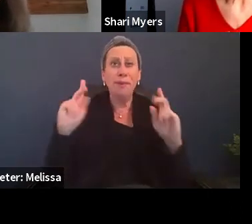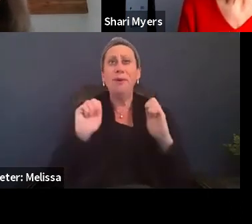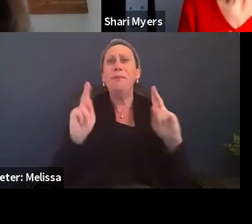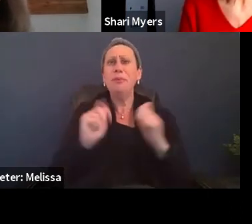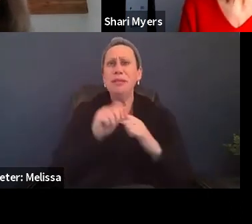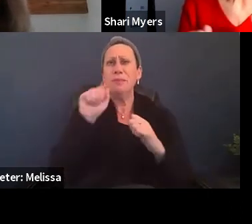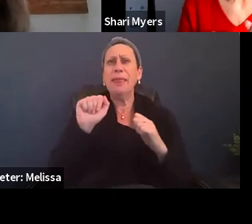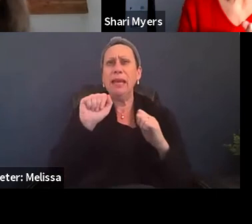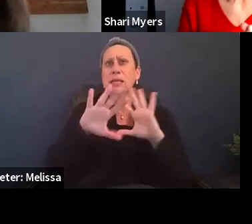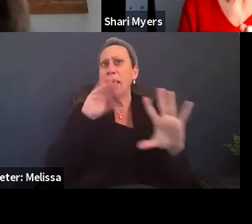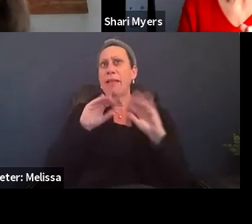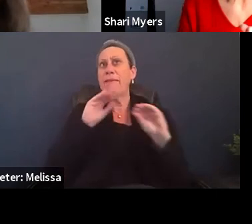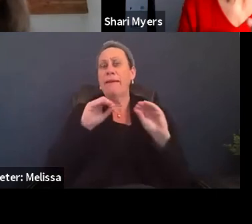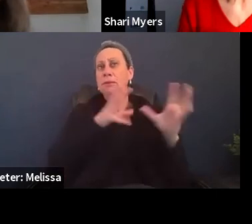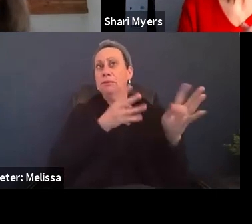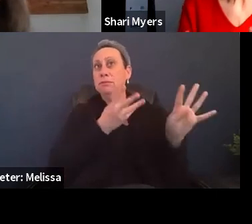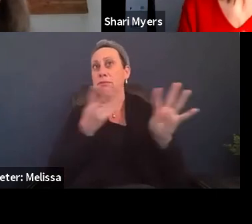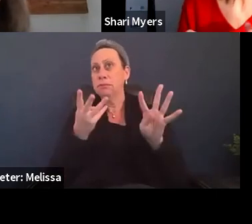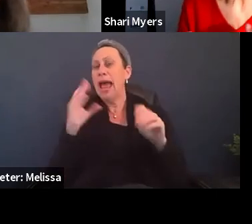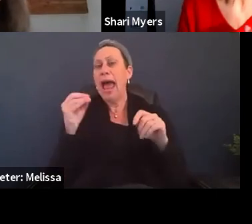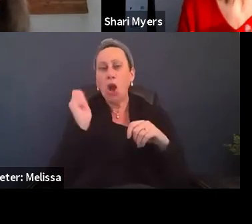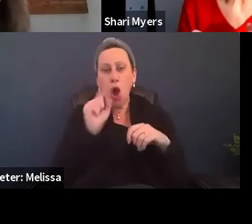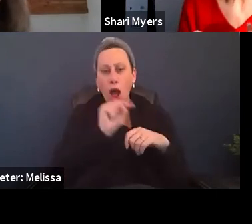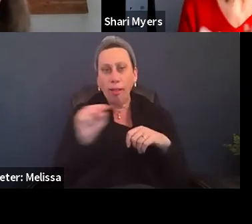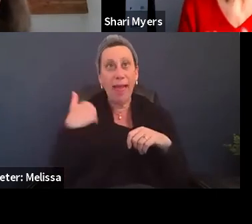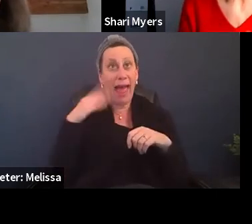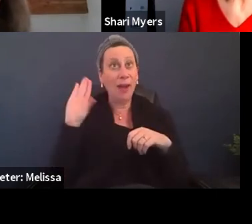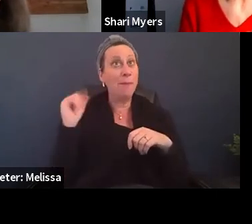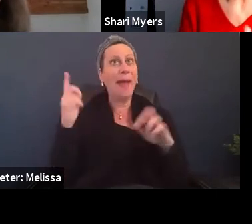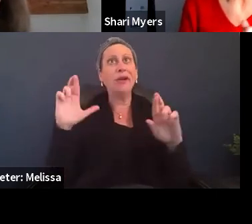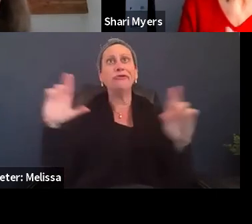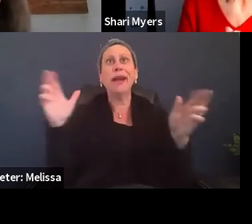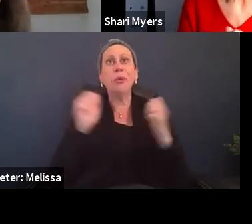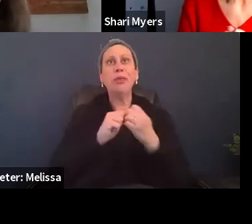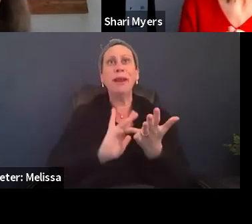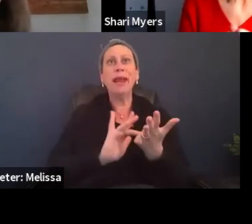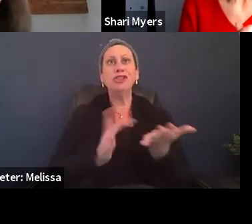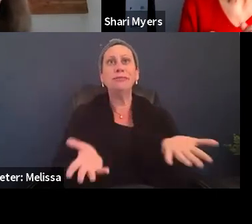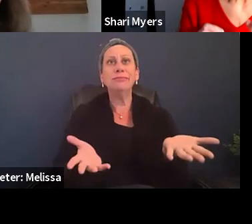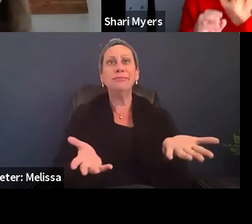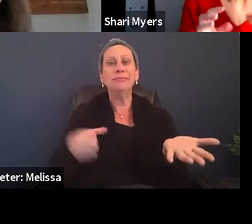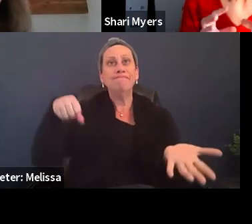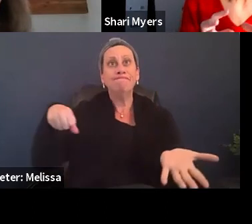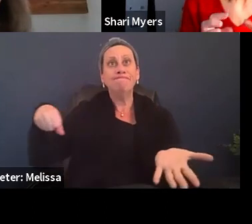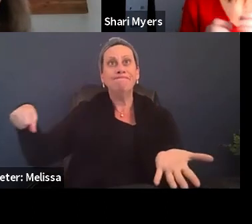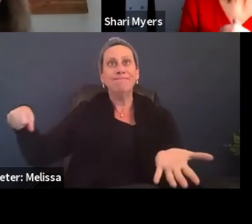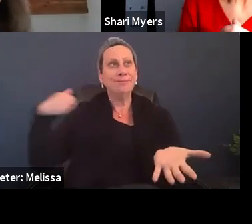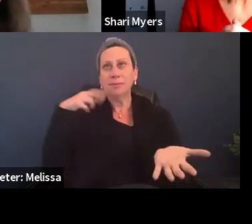And every one of them had some kind of a bag with their medications in it. And that's just such a,